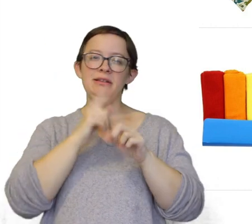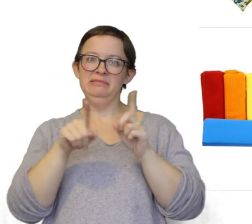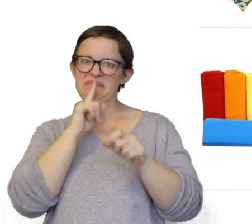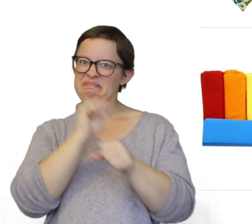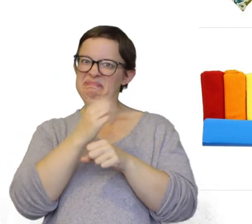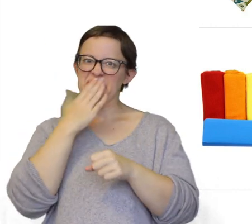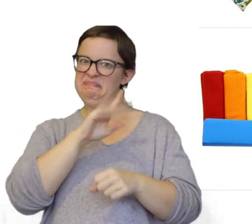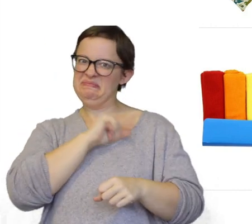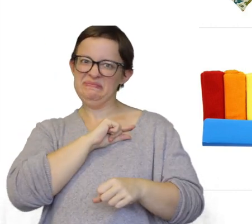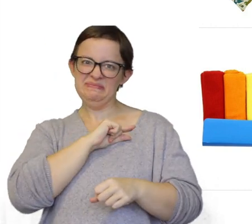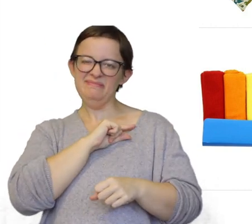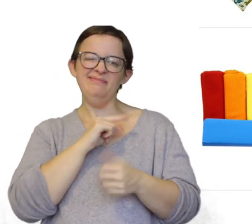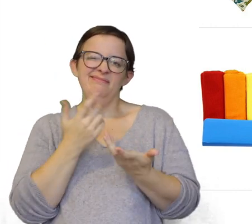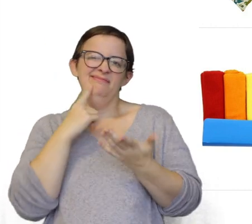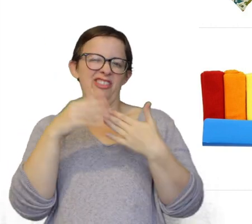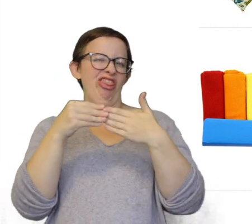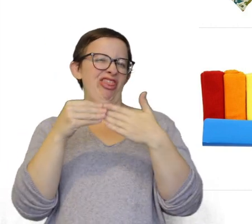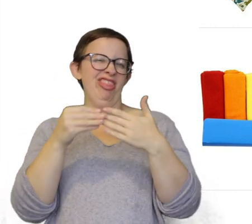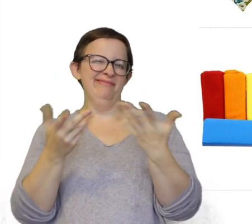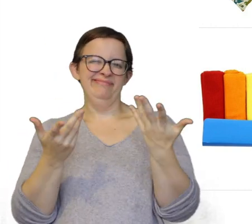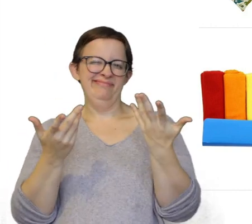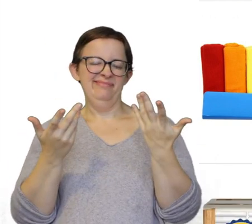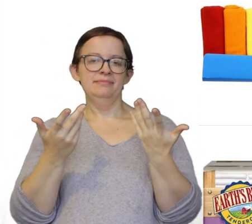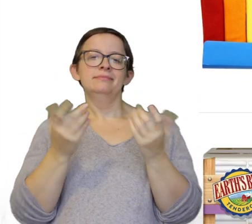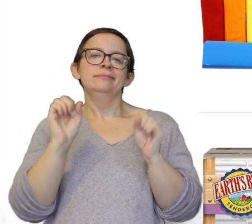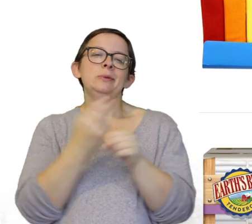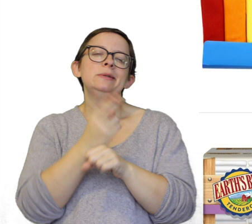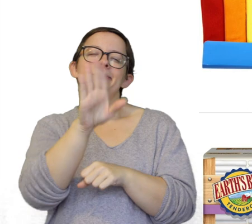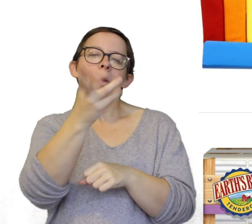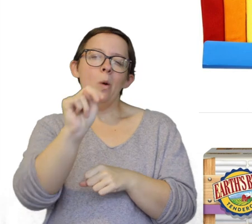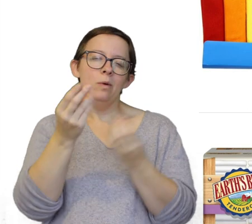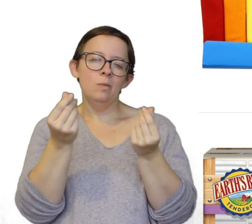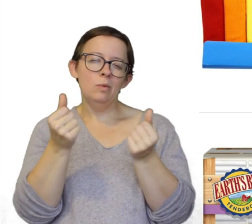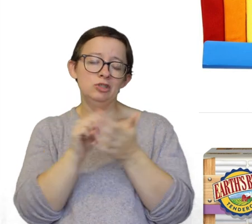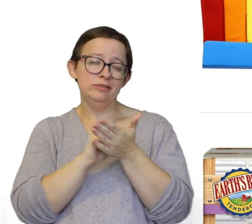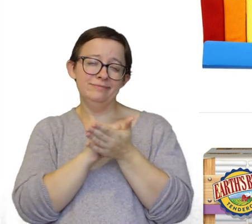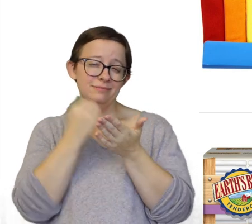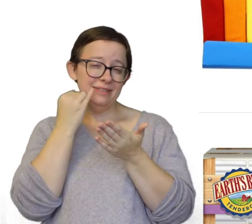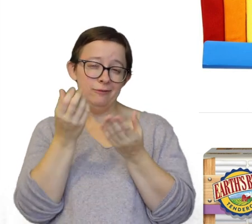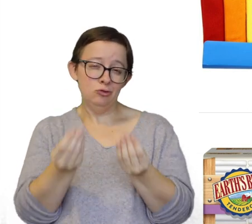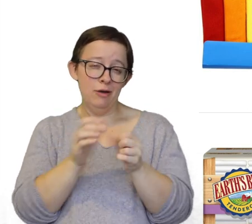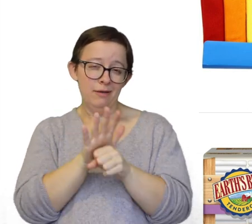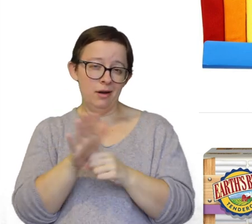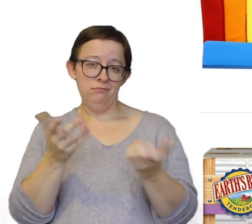but they're actually really bad quality. They're just flimsy. You can probably use your own washcloths to be totally honest if they're soft enough.